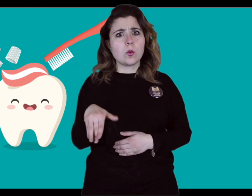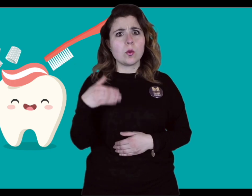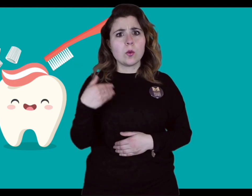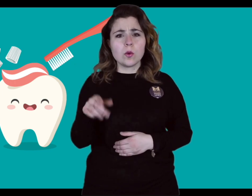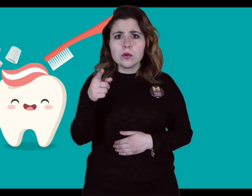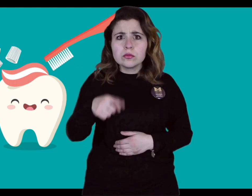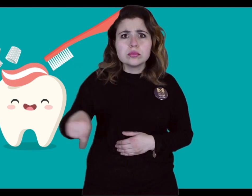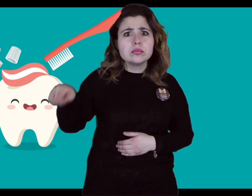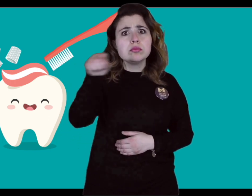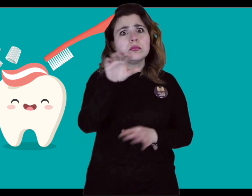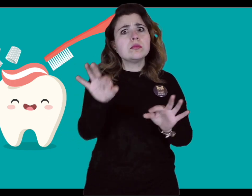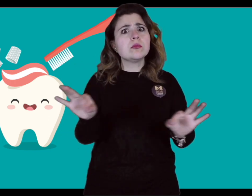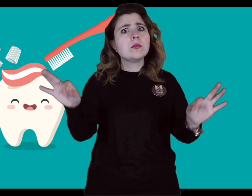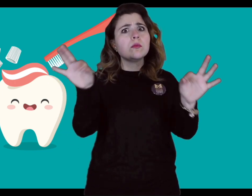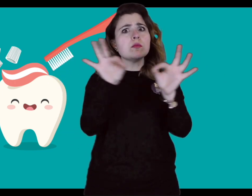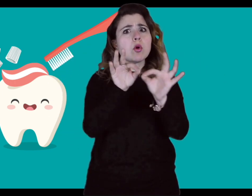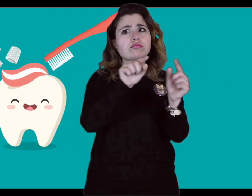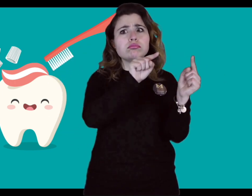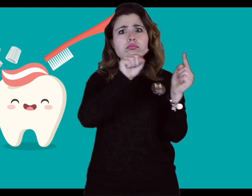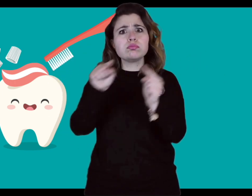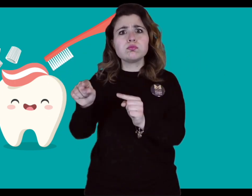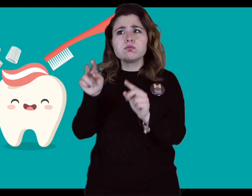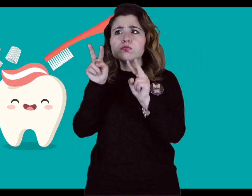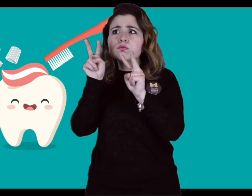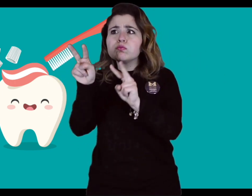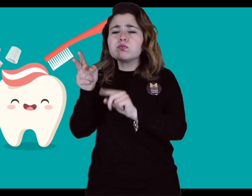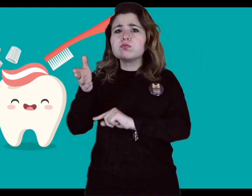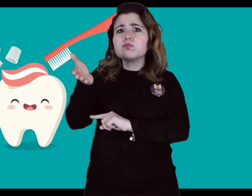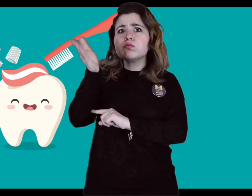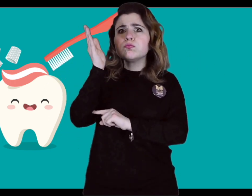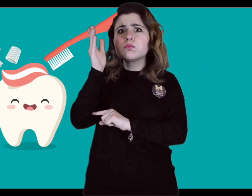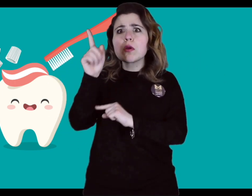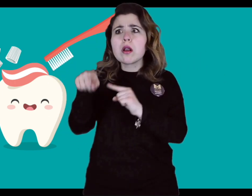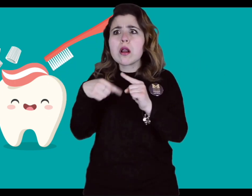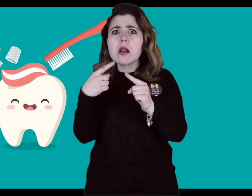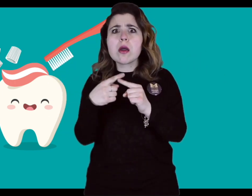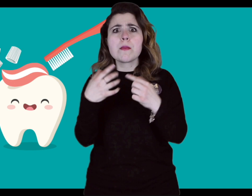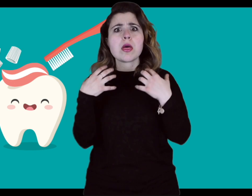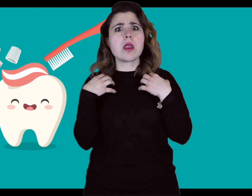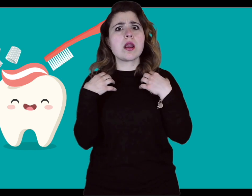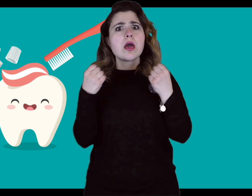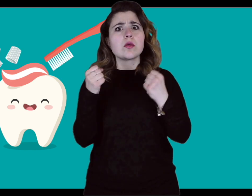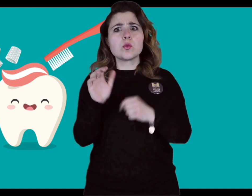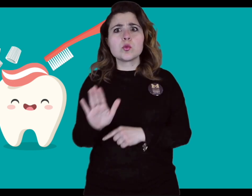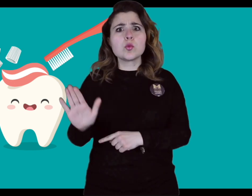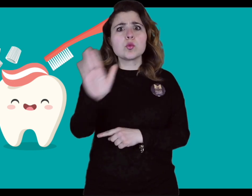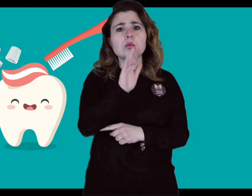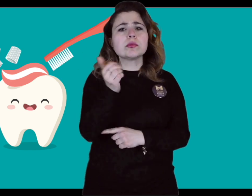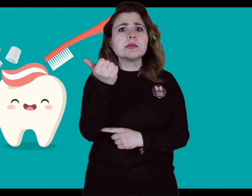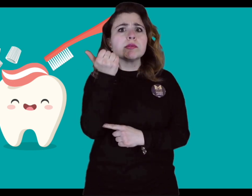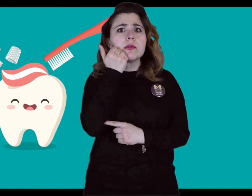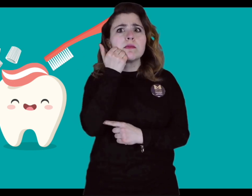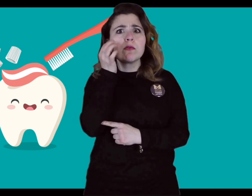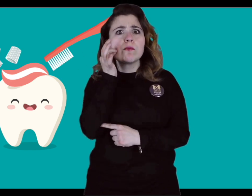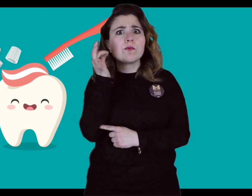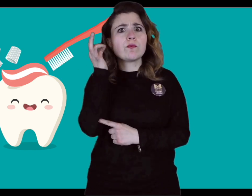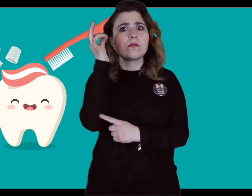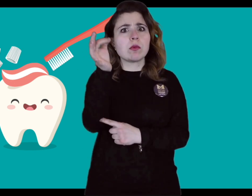Wow, you should all go to this important workshop to learn about your dental health.